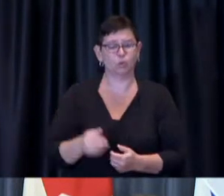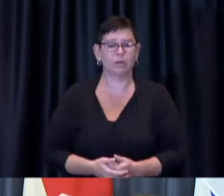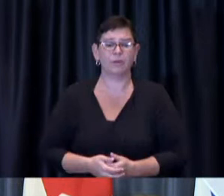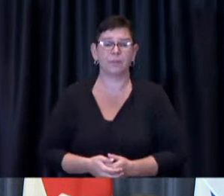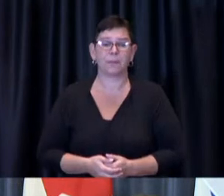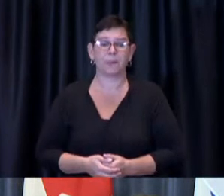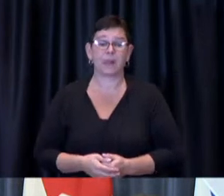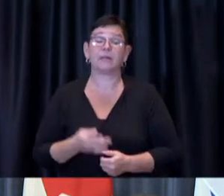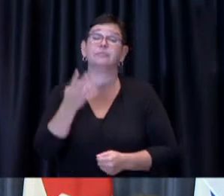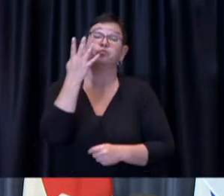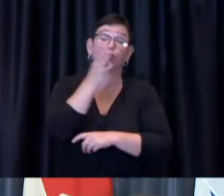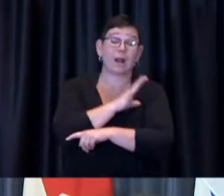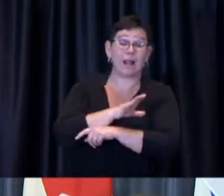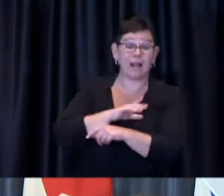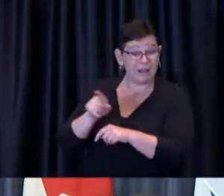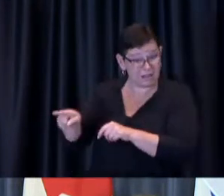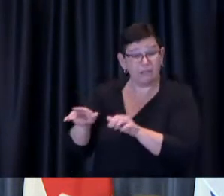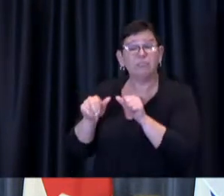Vaccine appointments can be booked either online